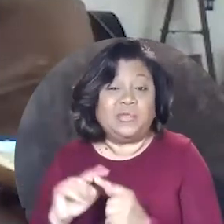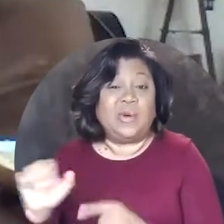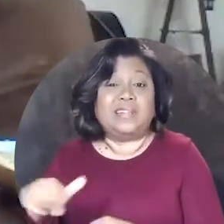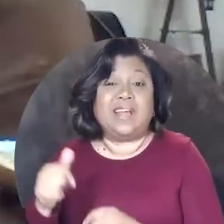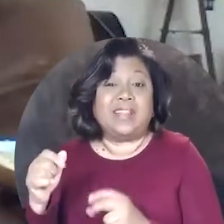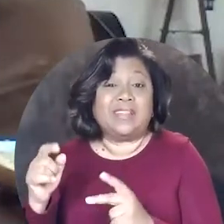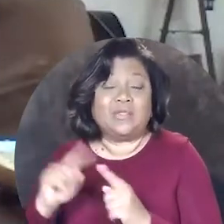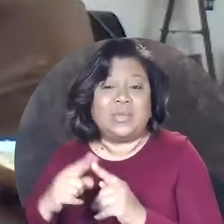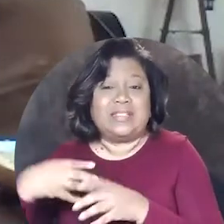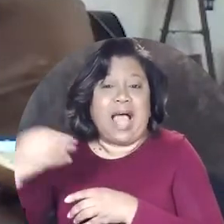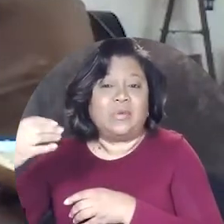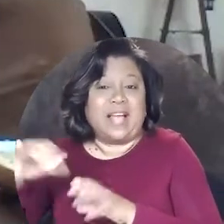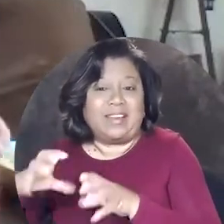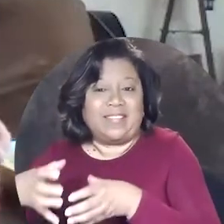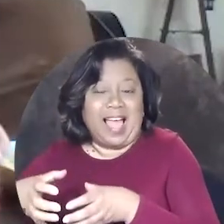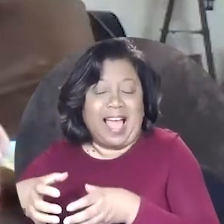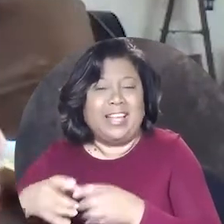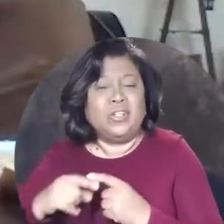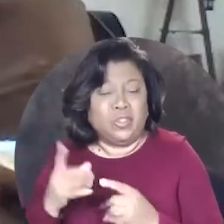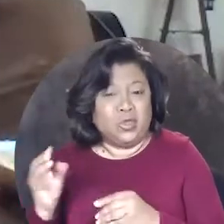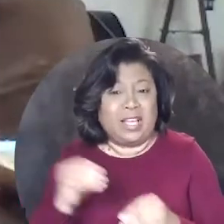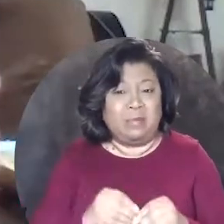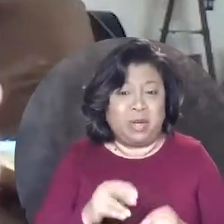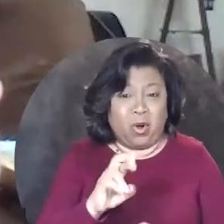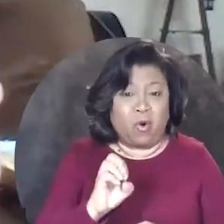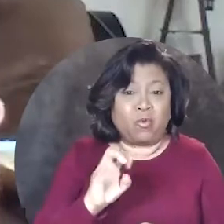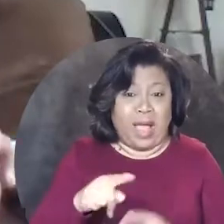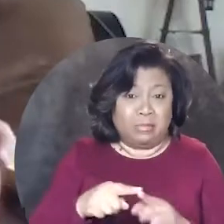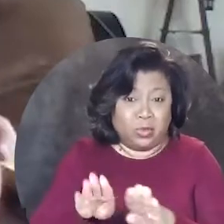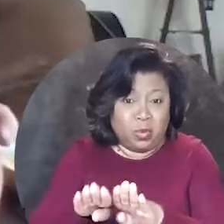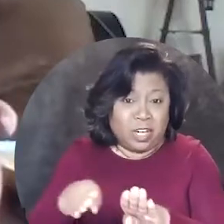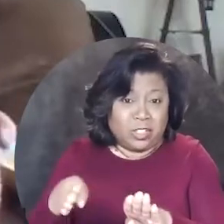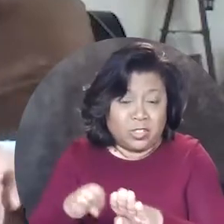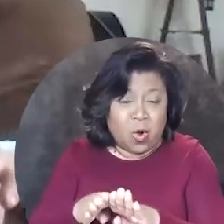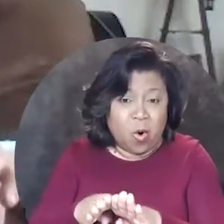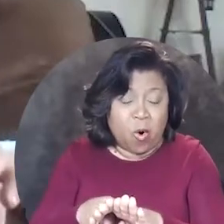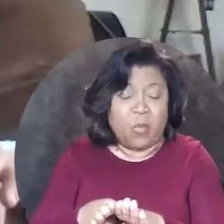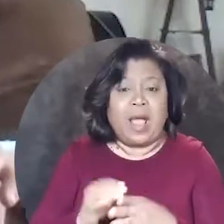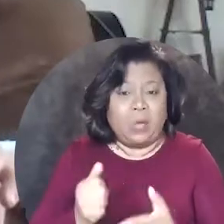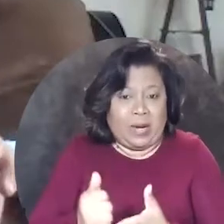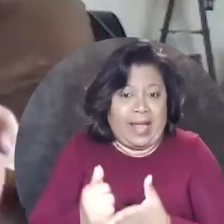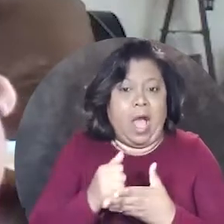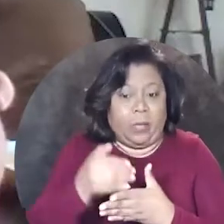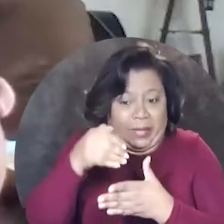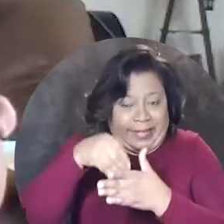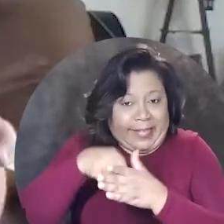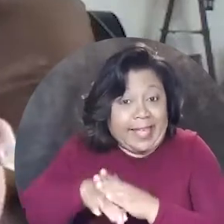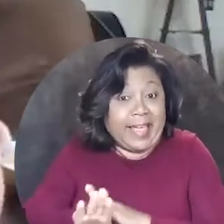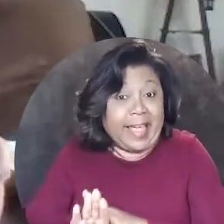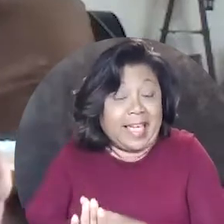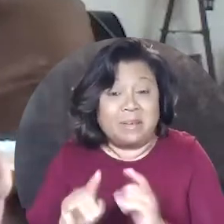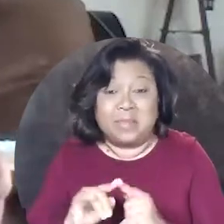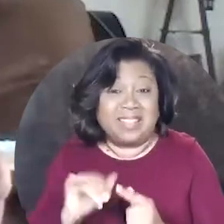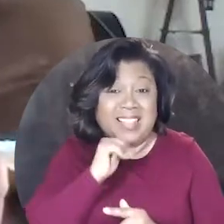to someone who is outside of that you can put a ramp up to a door and it will help me get in but